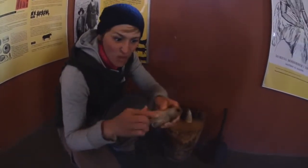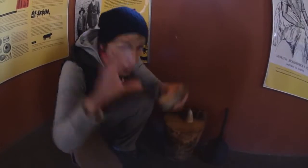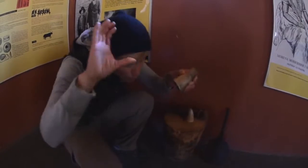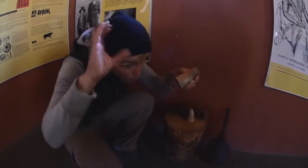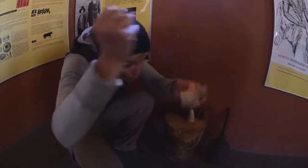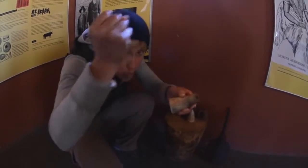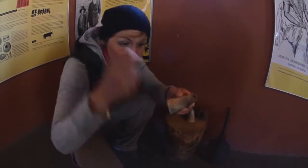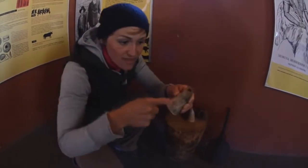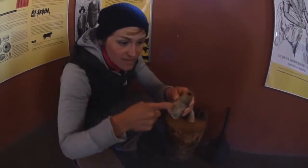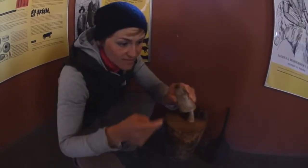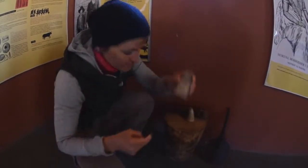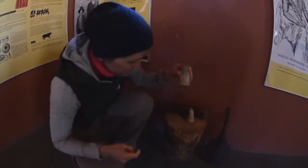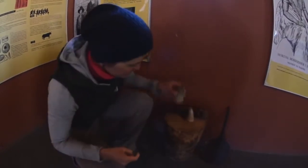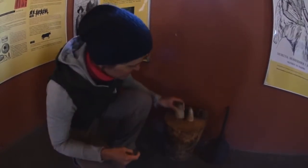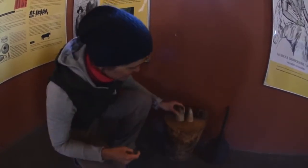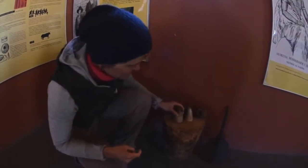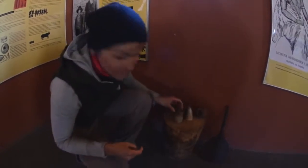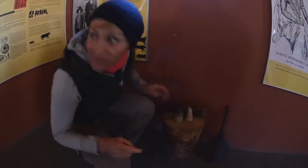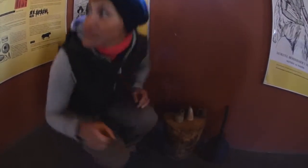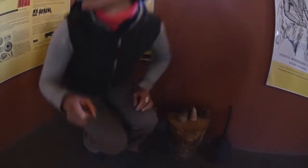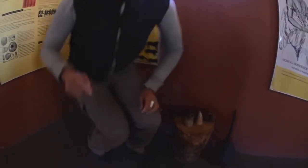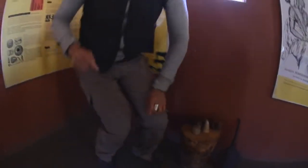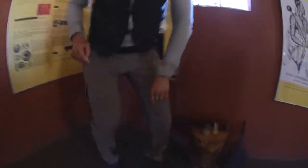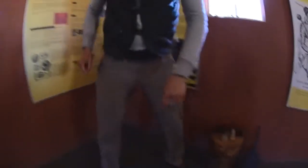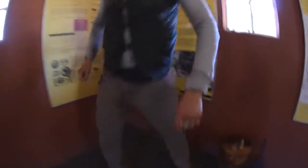let the aroma seep in the air. This comes from a horn of an animal.